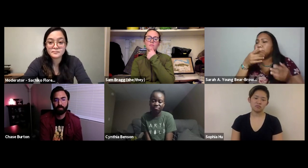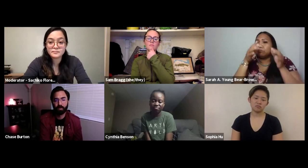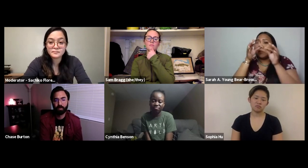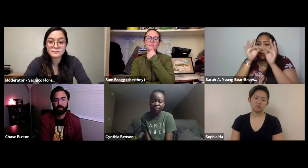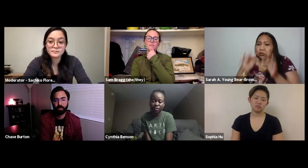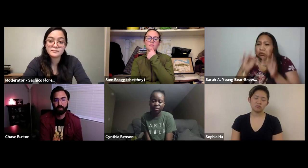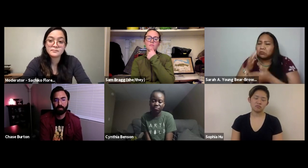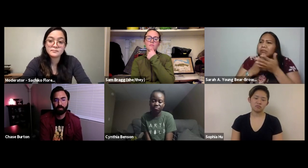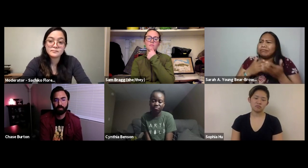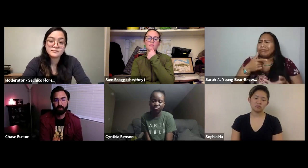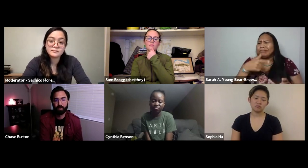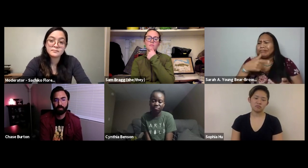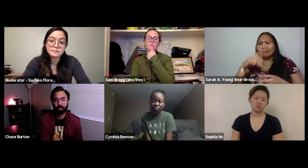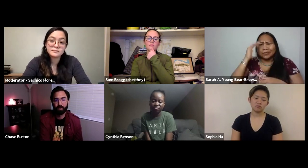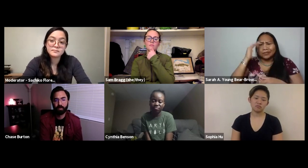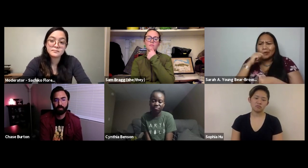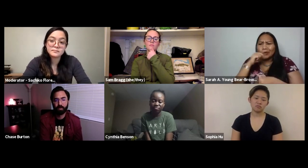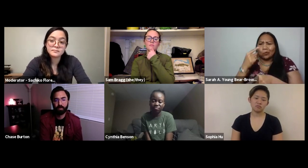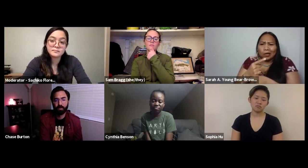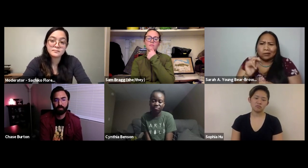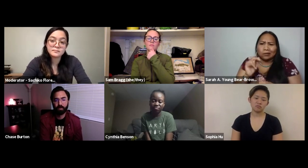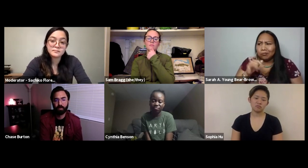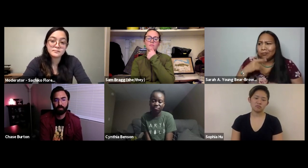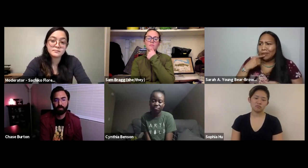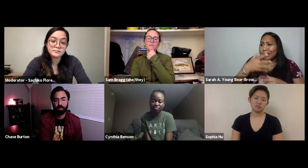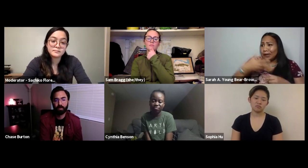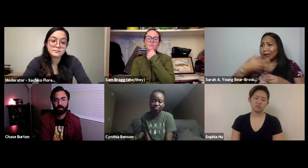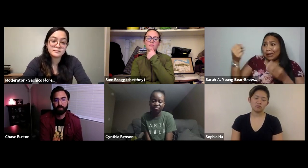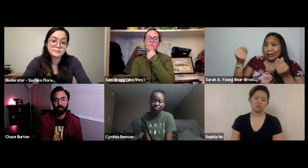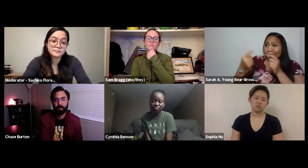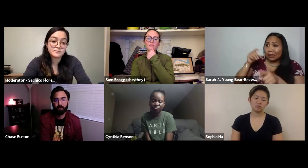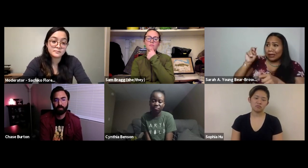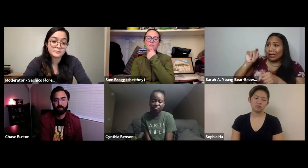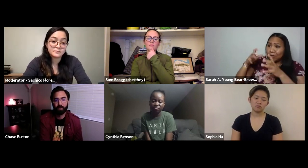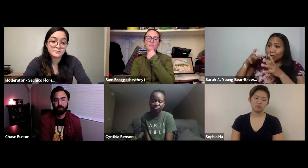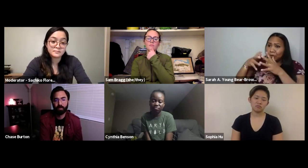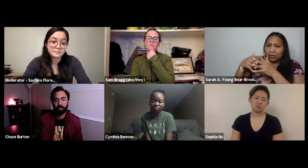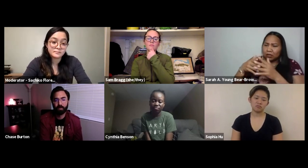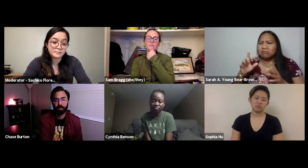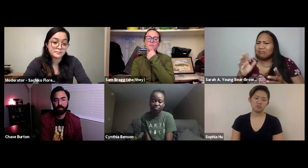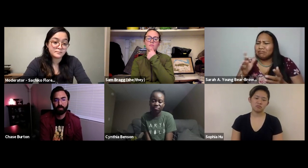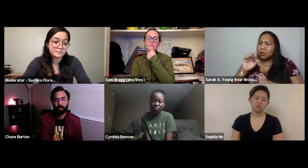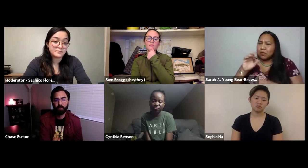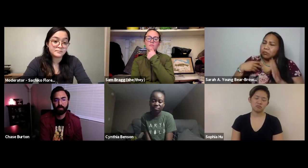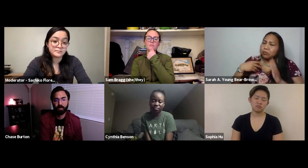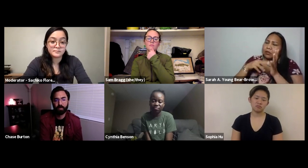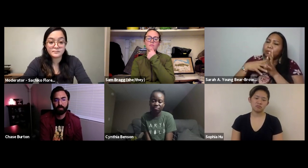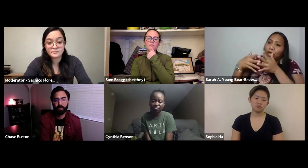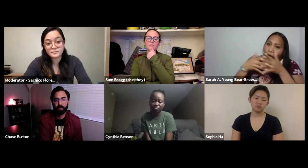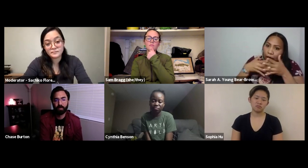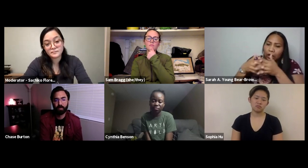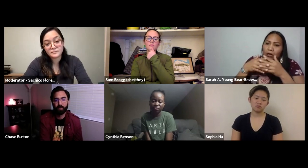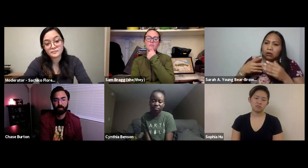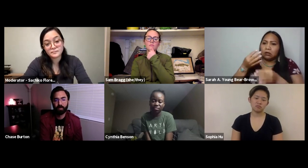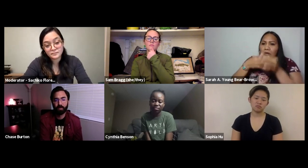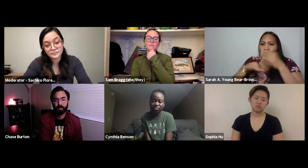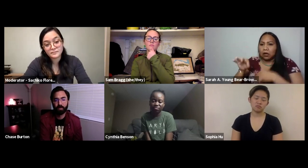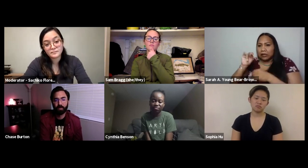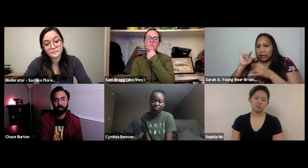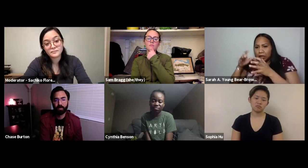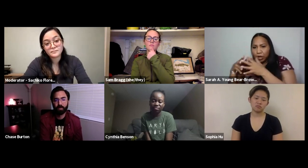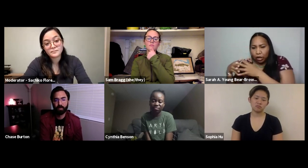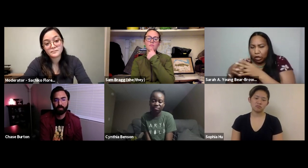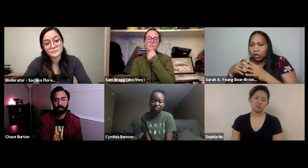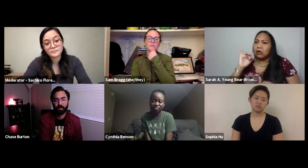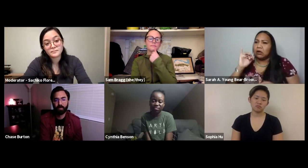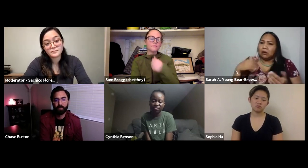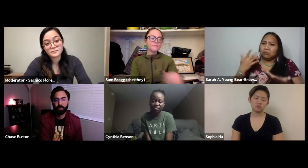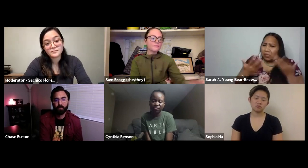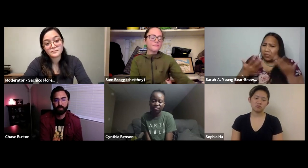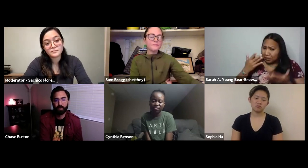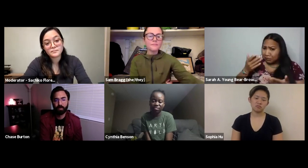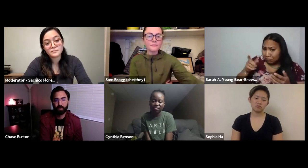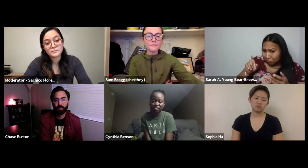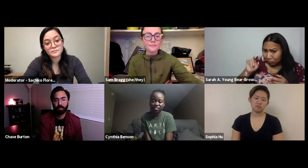the captioning is saying there are some interpreters as well and I may even talk with people and